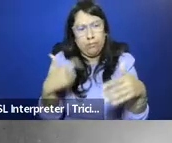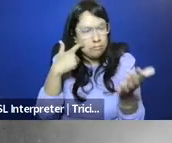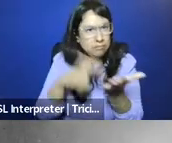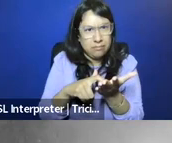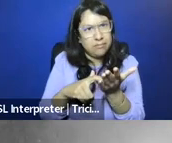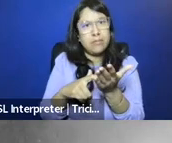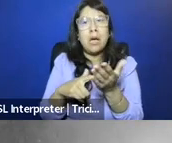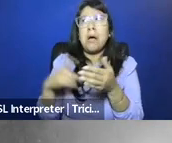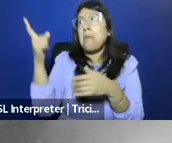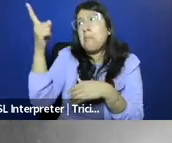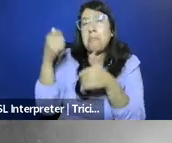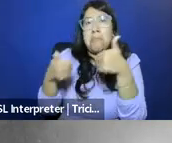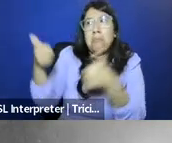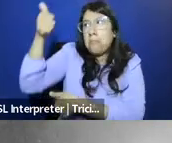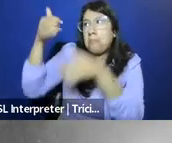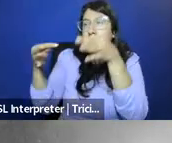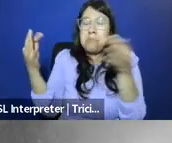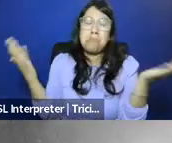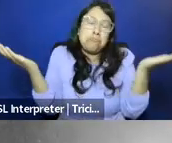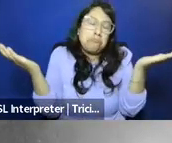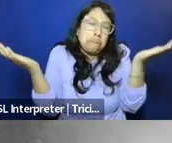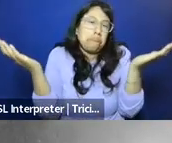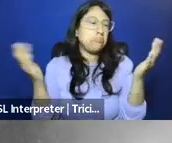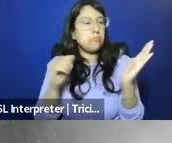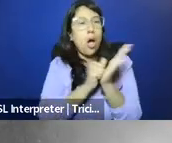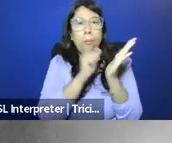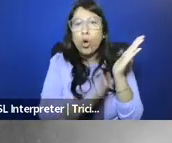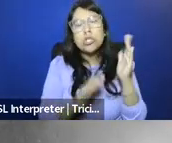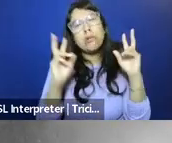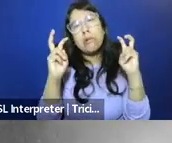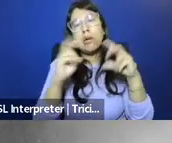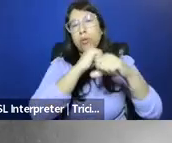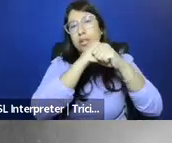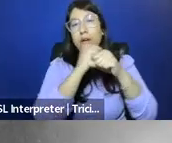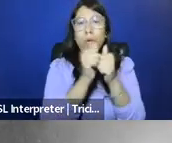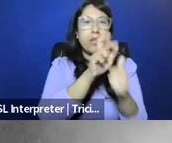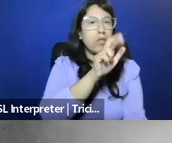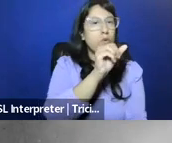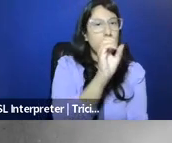with something of a judicial shrug. Abortion was protected, at least in a legal sense, under Roe,